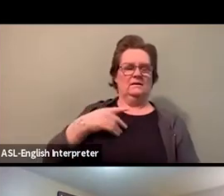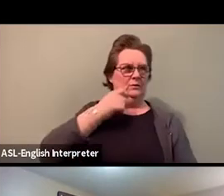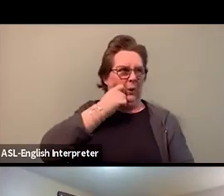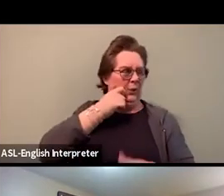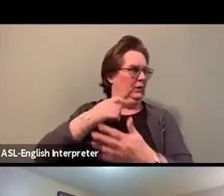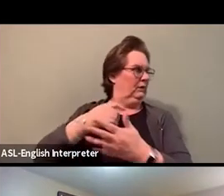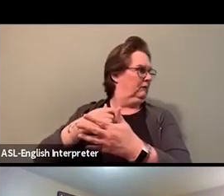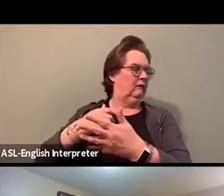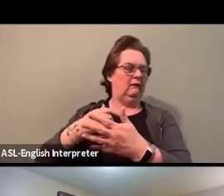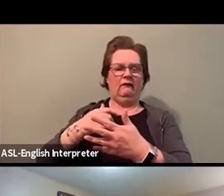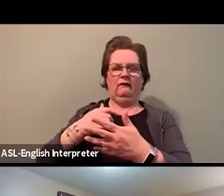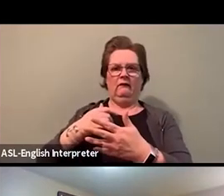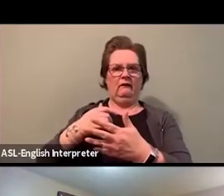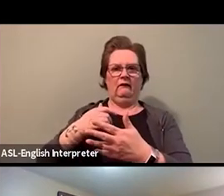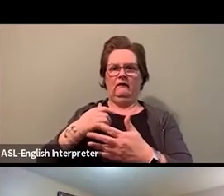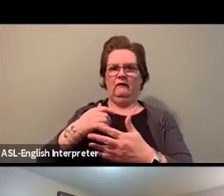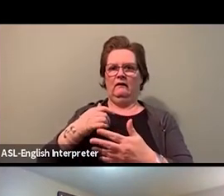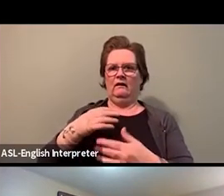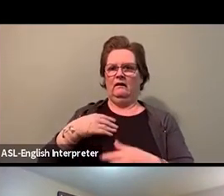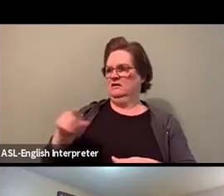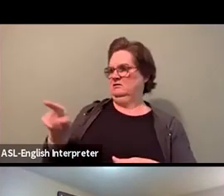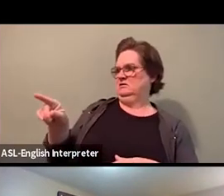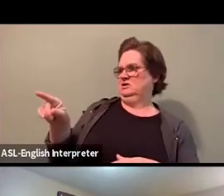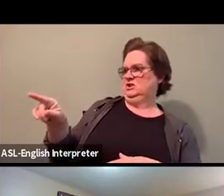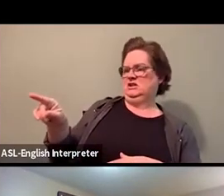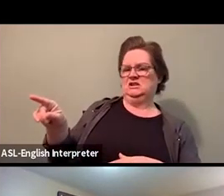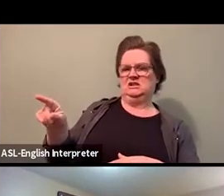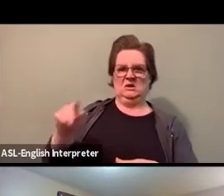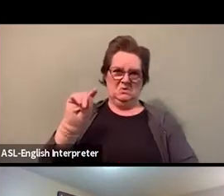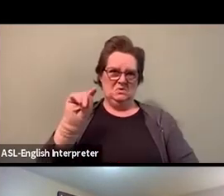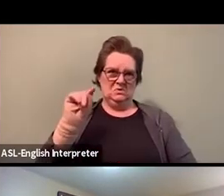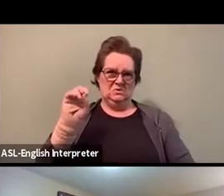as throwing shade or tone, you know,